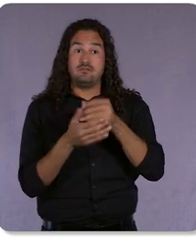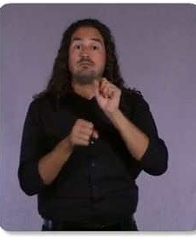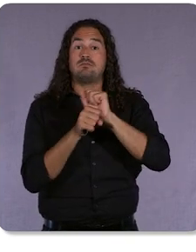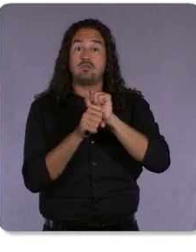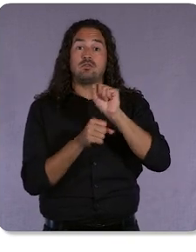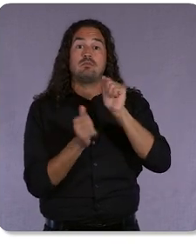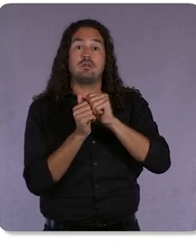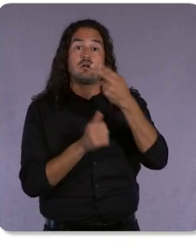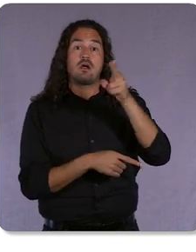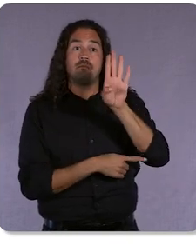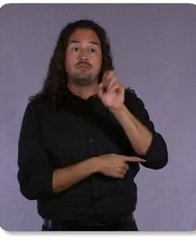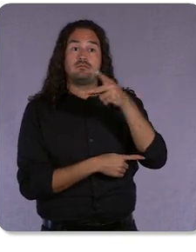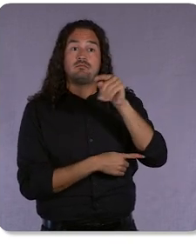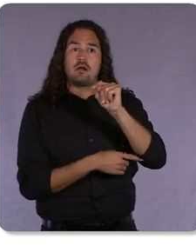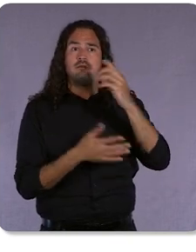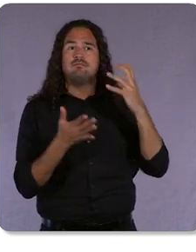Let’s take a look at how they did it.